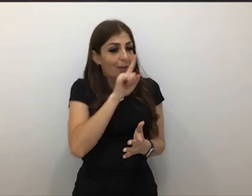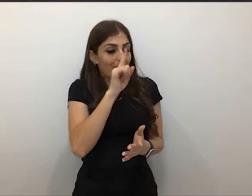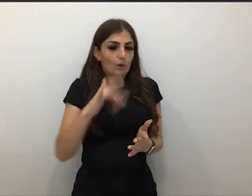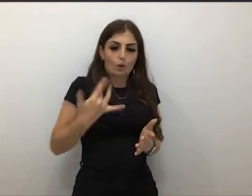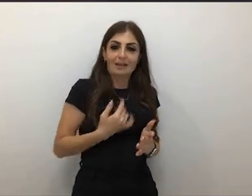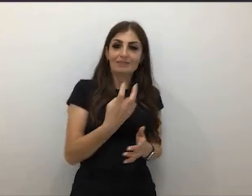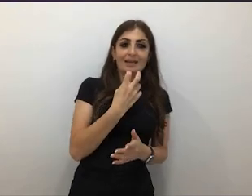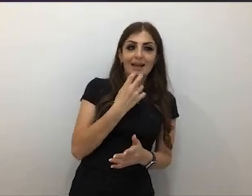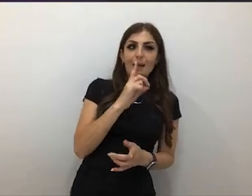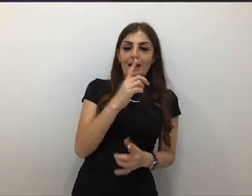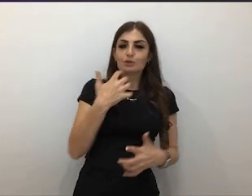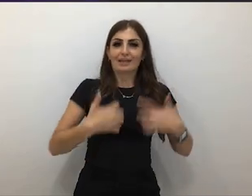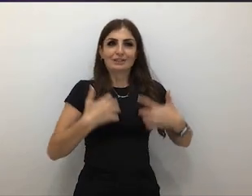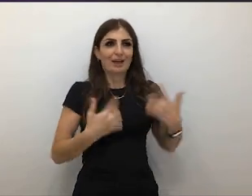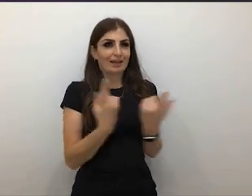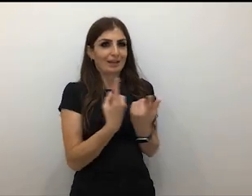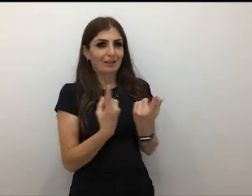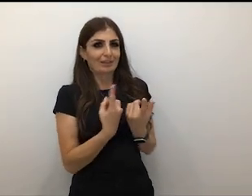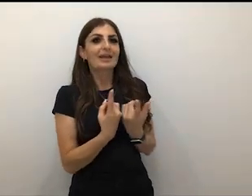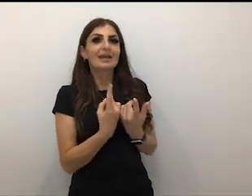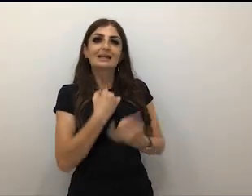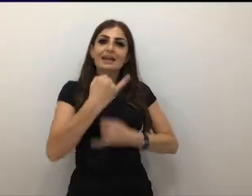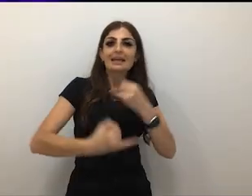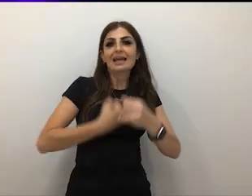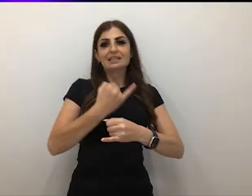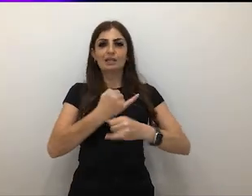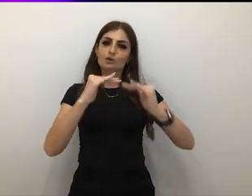but doing exciting things to an international standard.